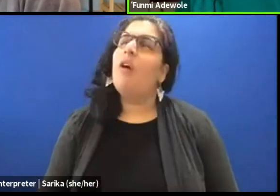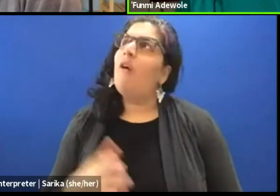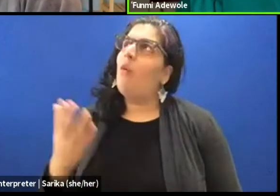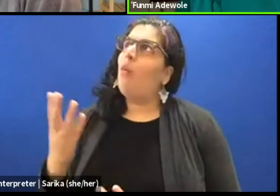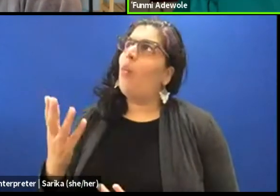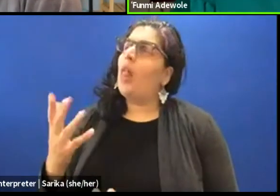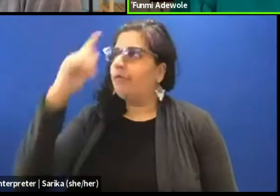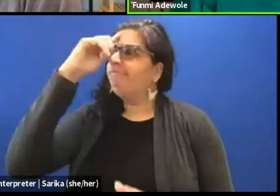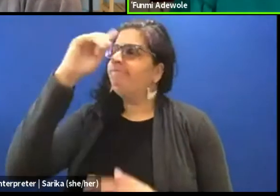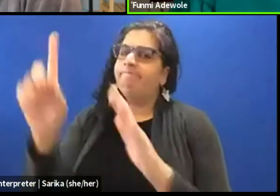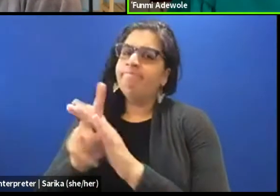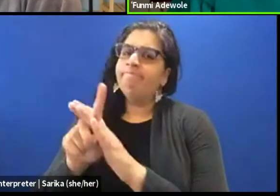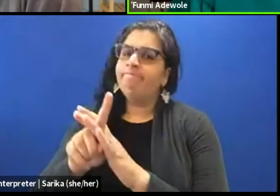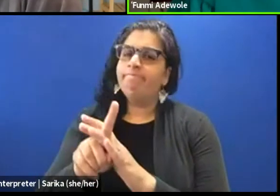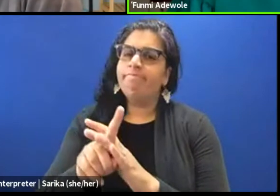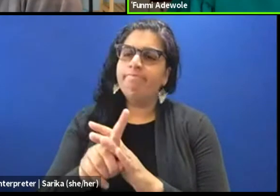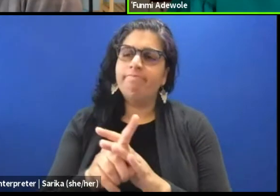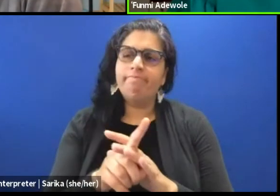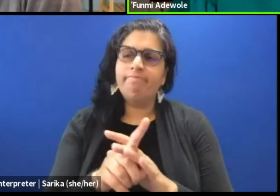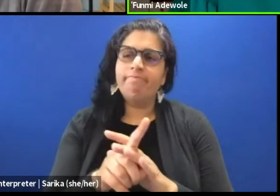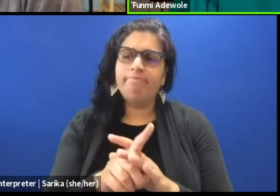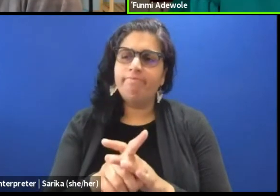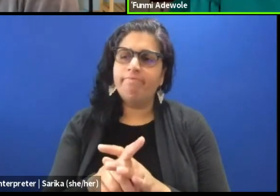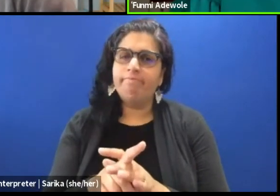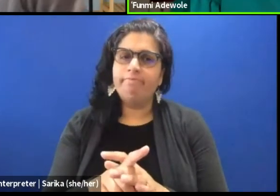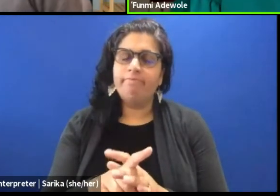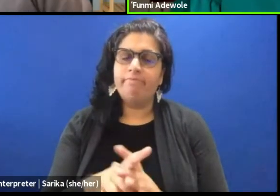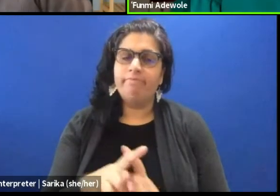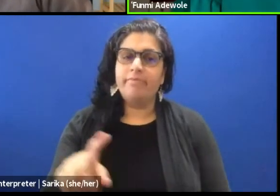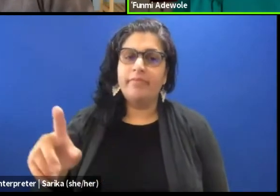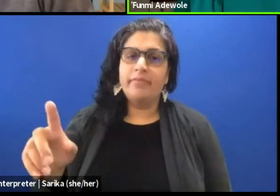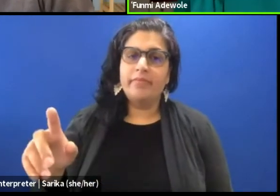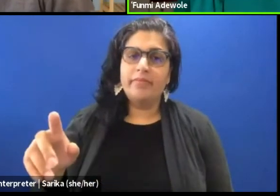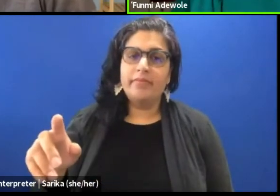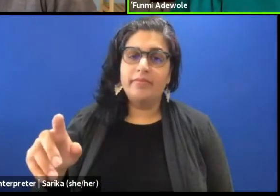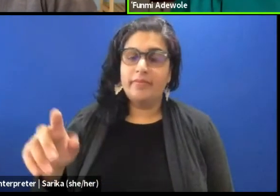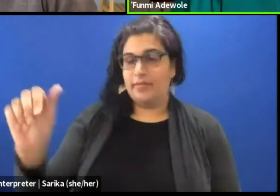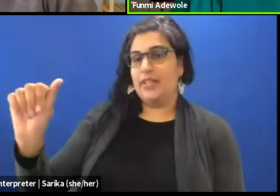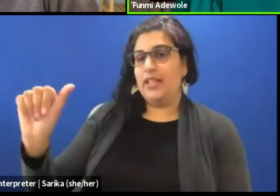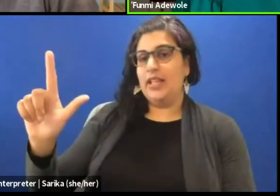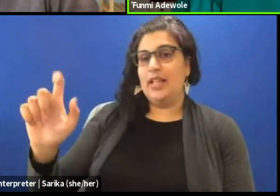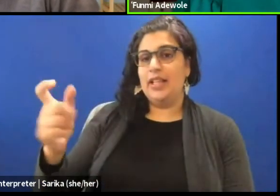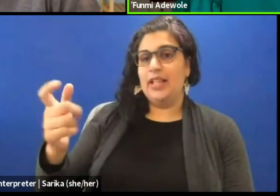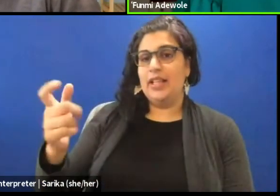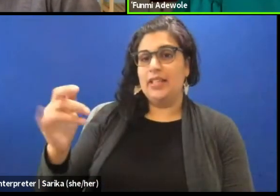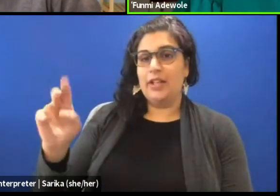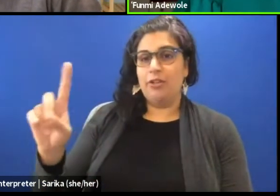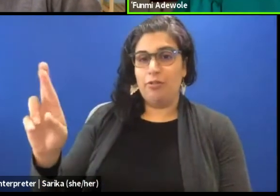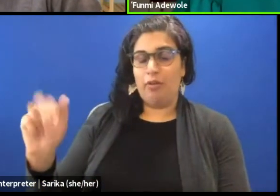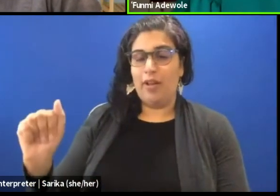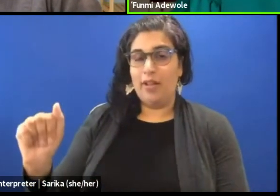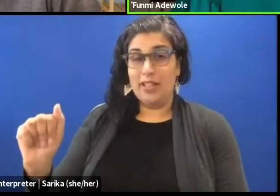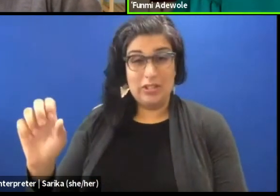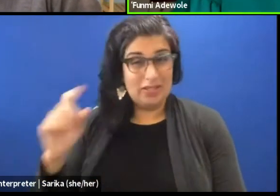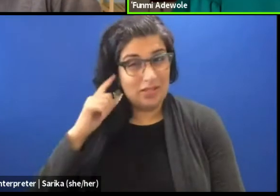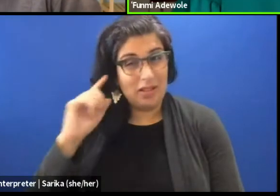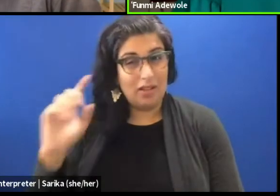by a colleague of mine called her name is Alexandra Schouten. I believe she has performed in Canada before